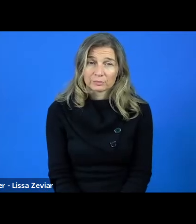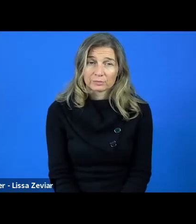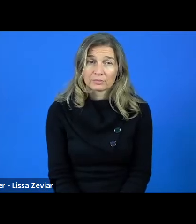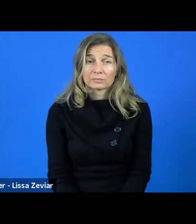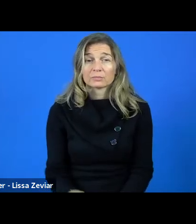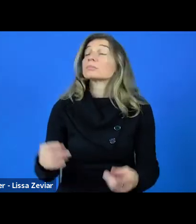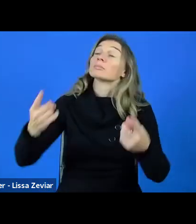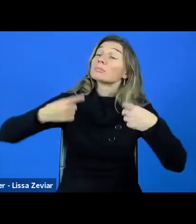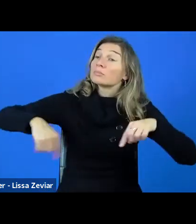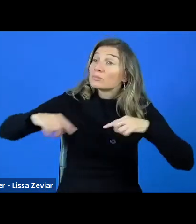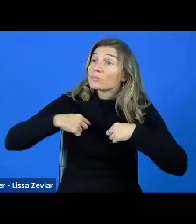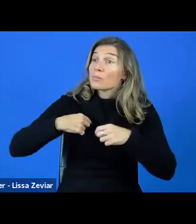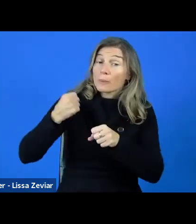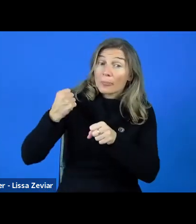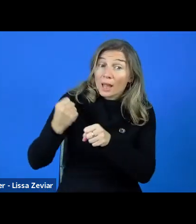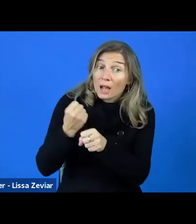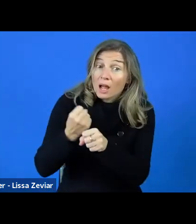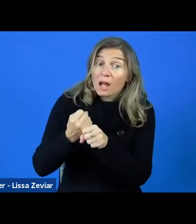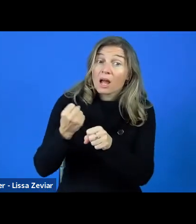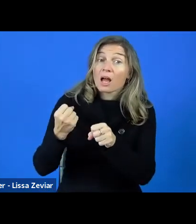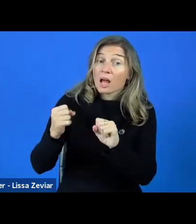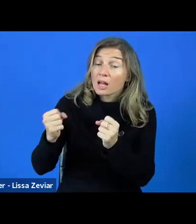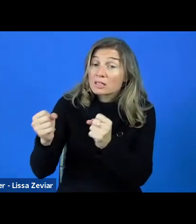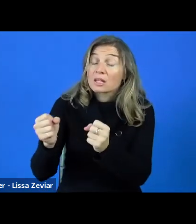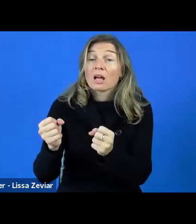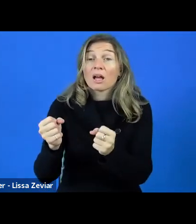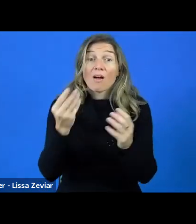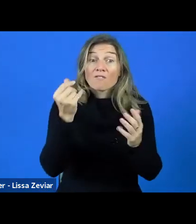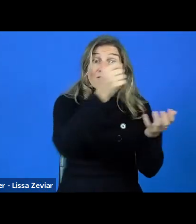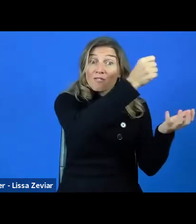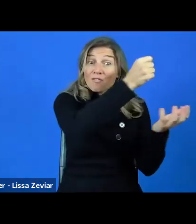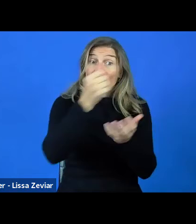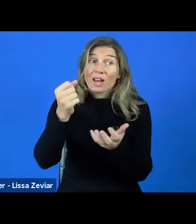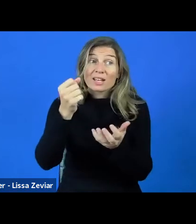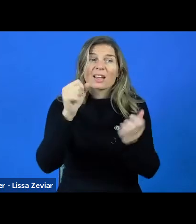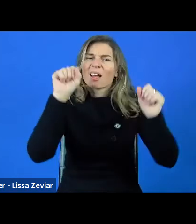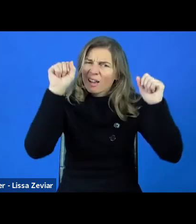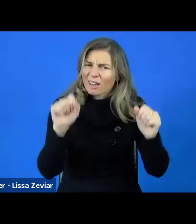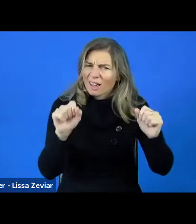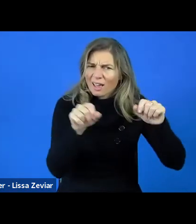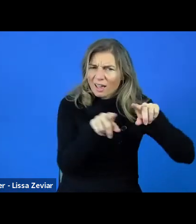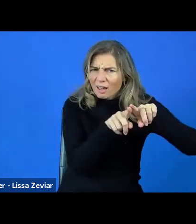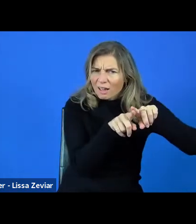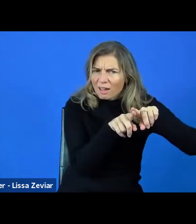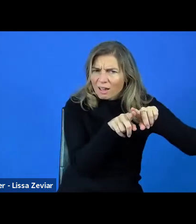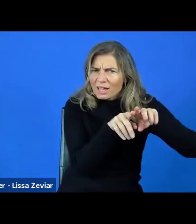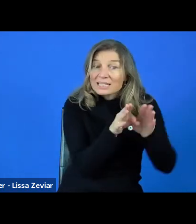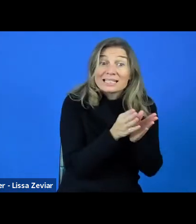also through different sectors. This is why I also wanted to present 'Creative Europe' programme